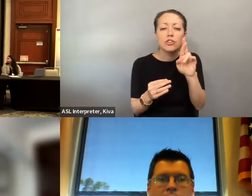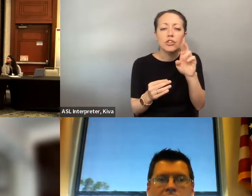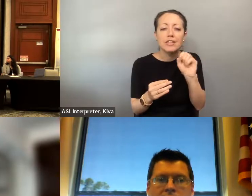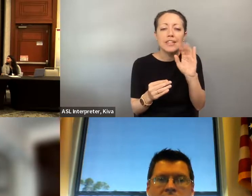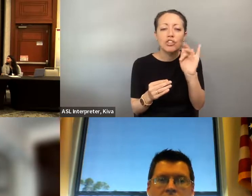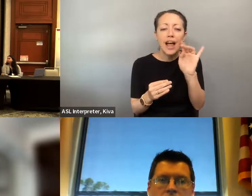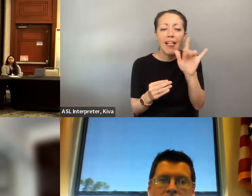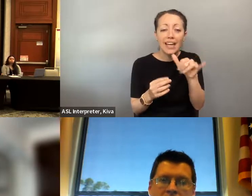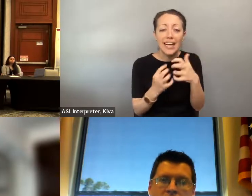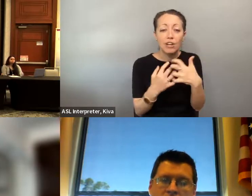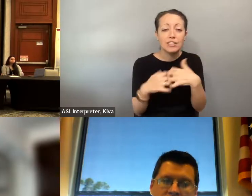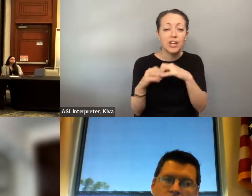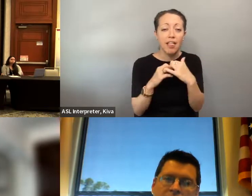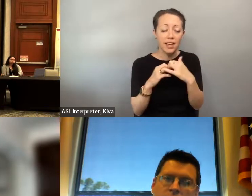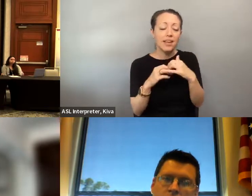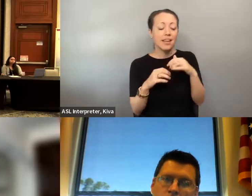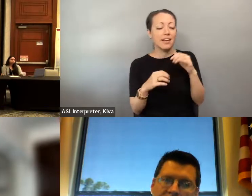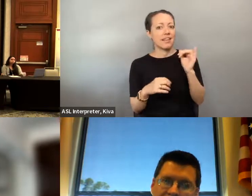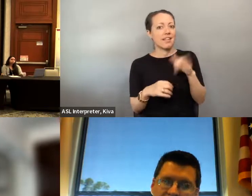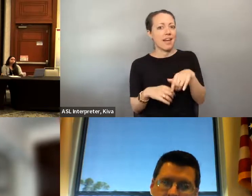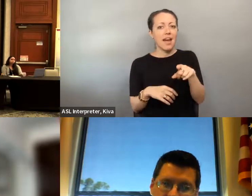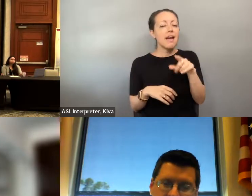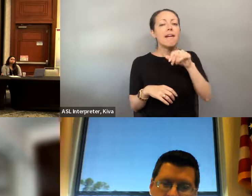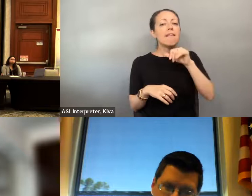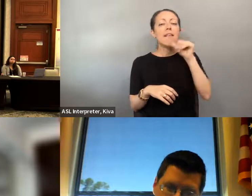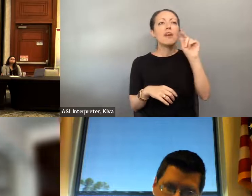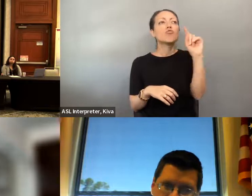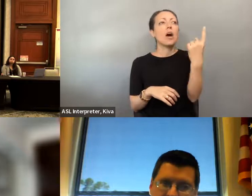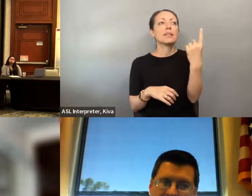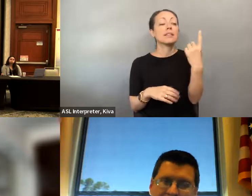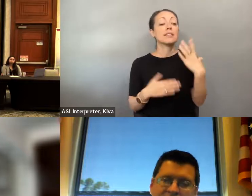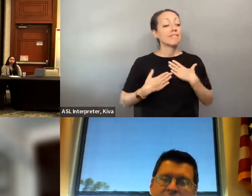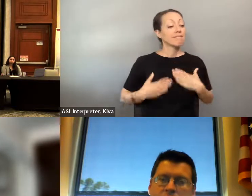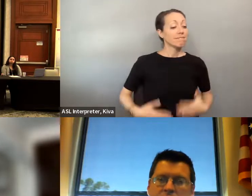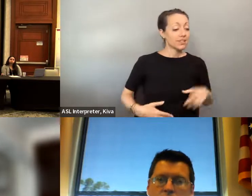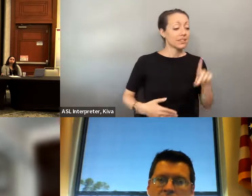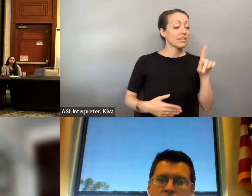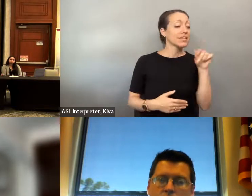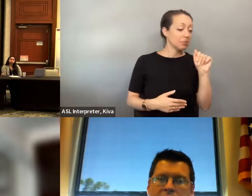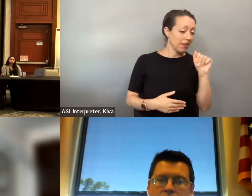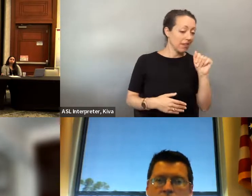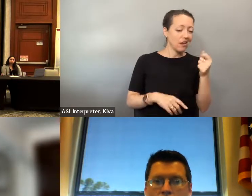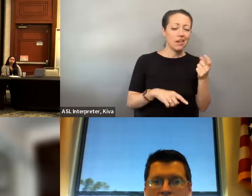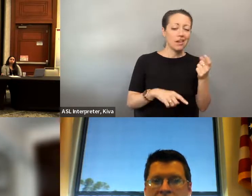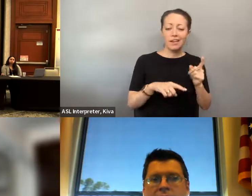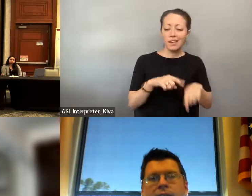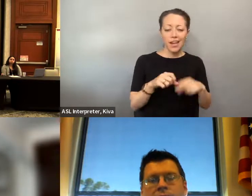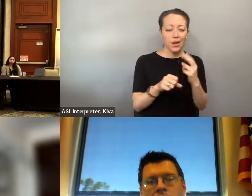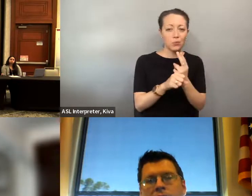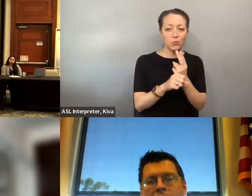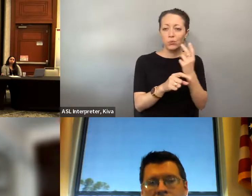You talked about intersectionality for our point of view. get access to it. We also broaden -- you talked about It's not just somebody who has the physical disability. intersectionality, for our point of view, it's not just